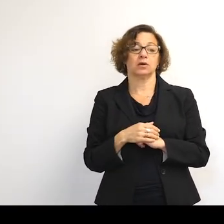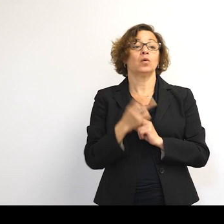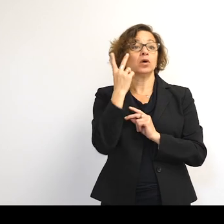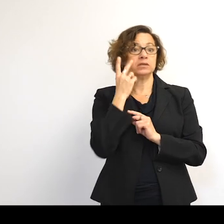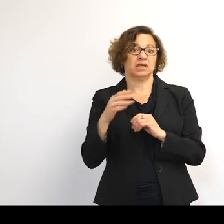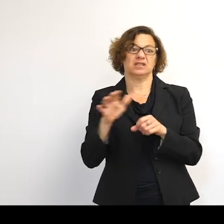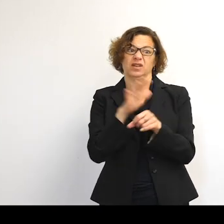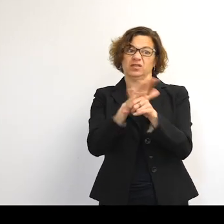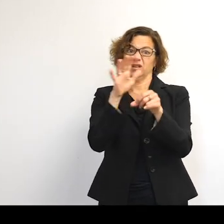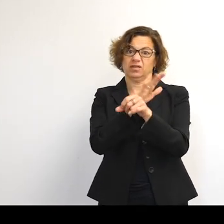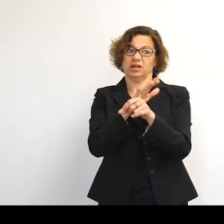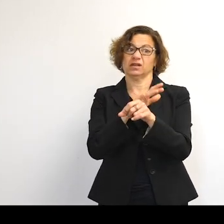And you can see why we define it the way we do.